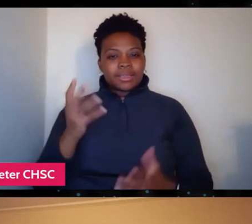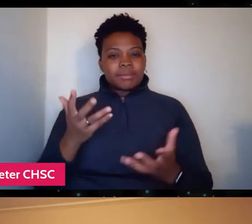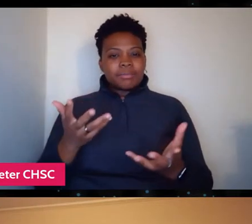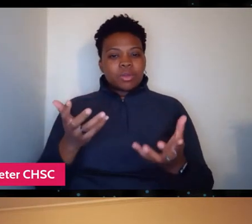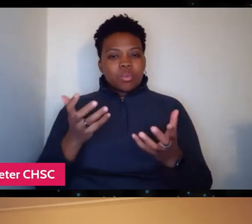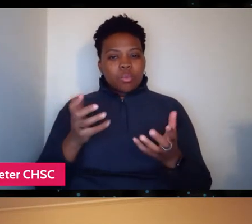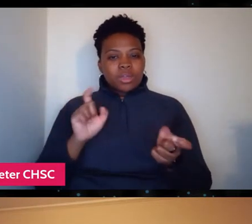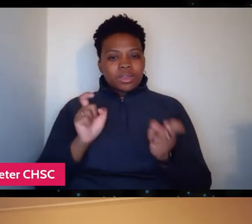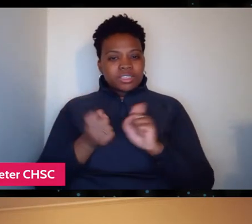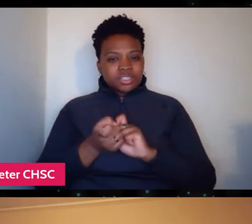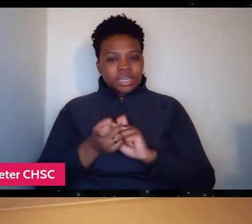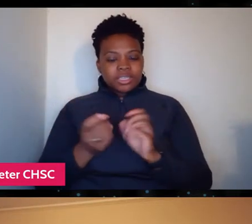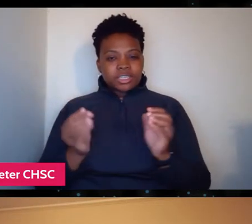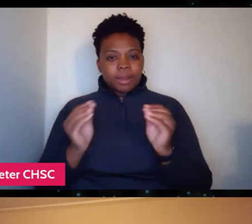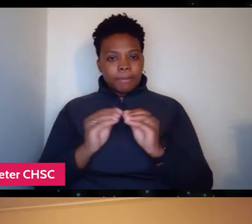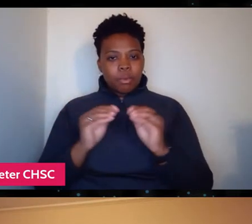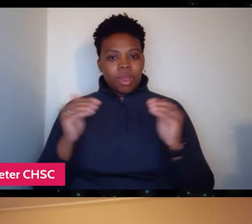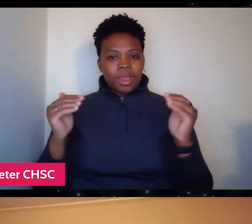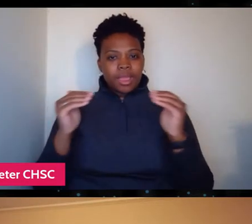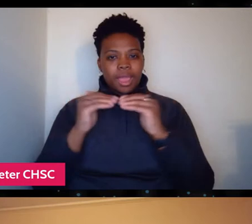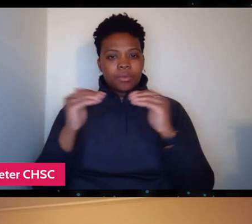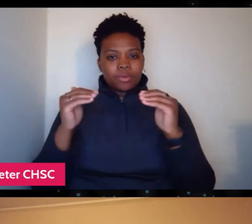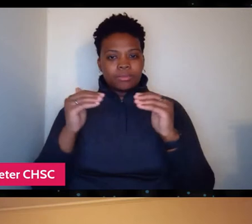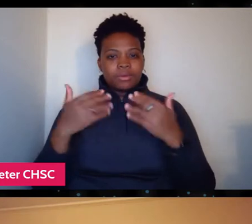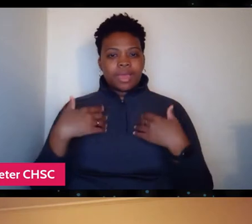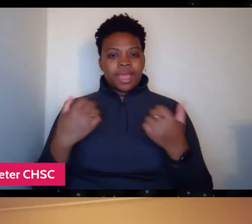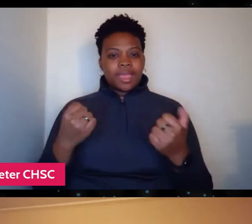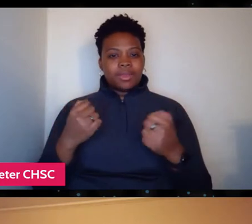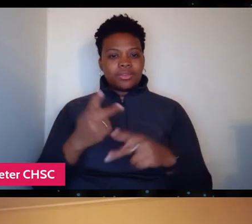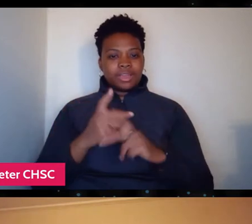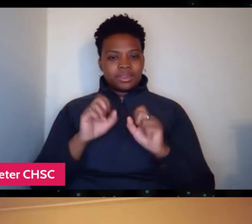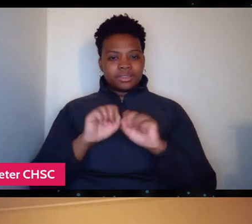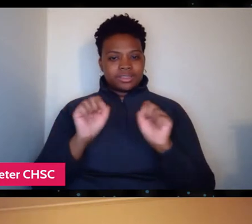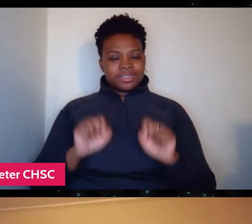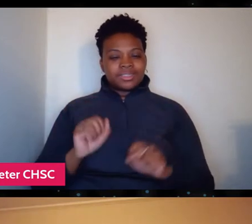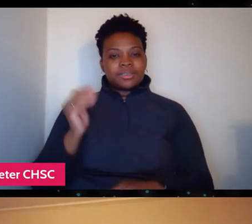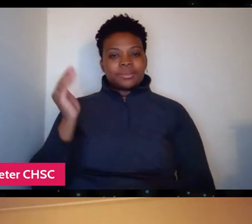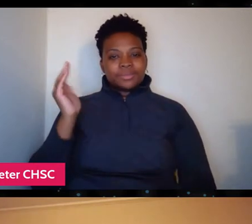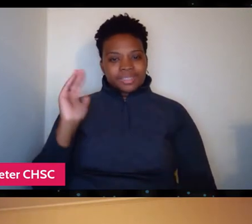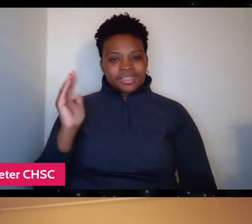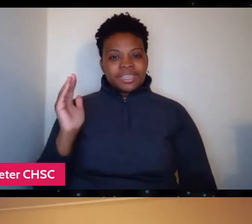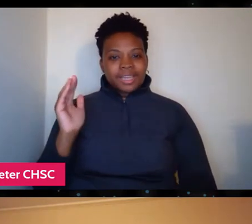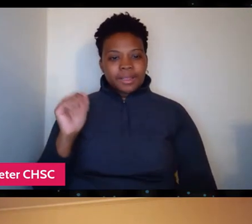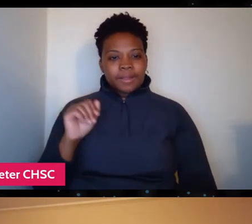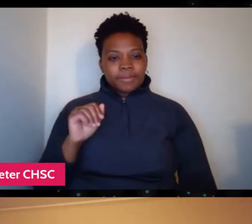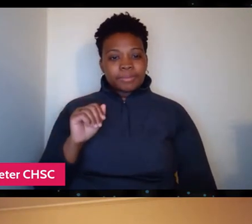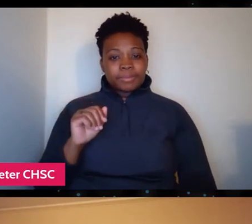towards a more equitable healthcare system does seem to be a bipartisan issue now.